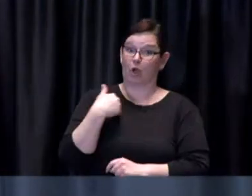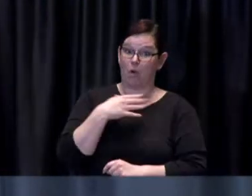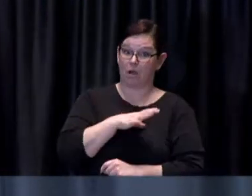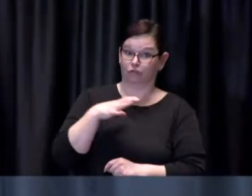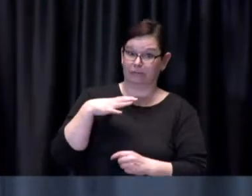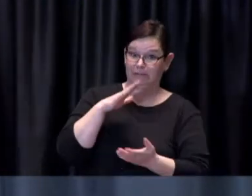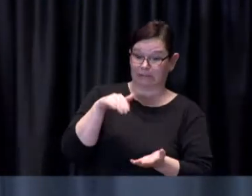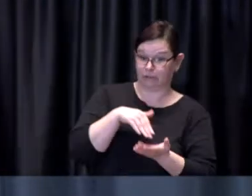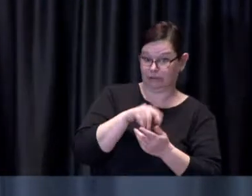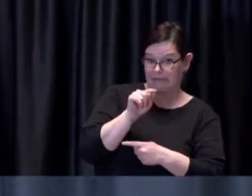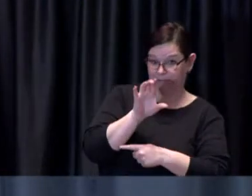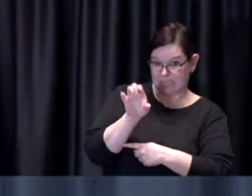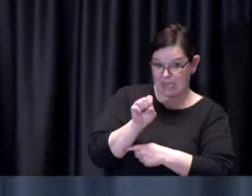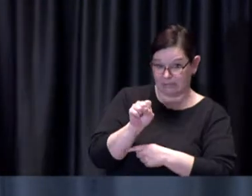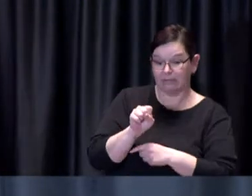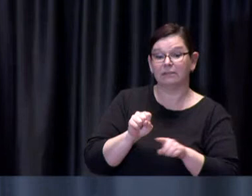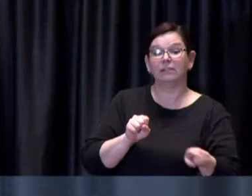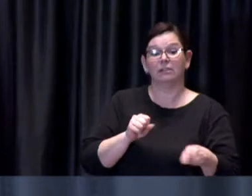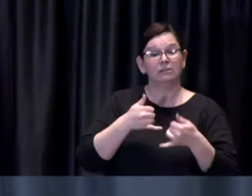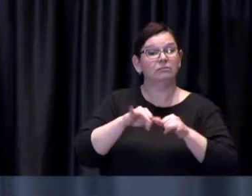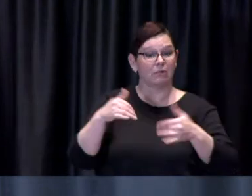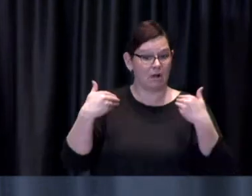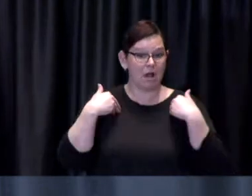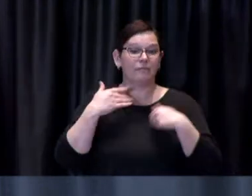still have appointments available each day this week.